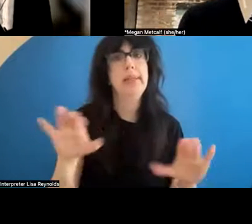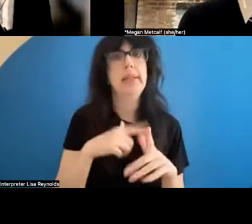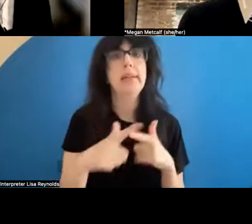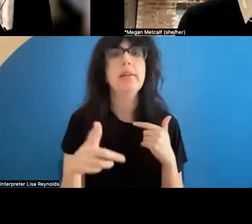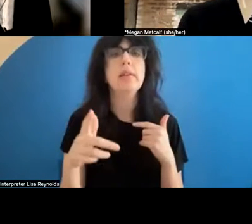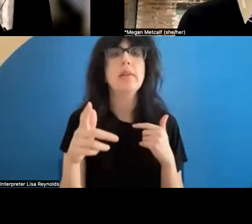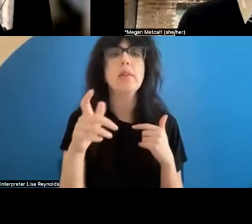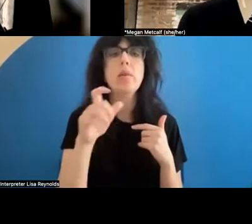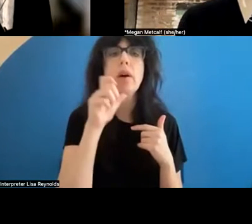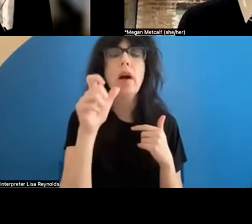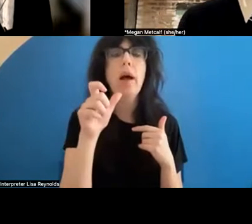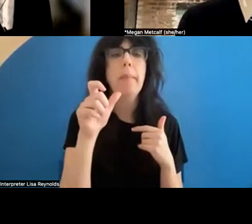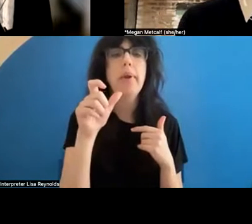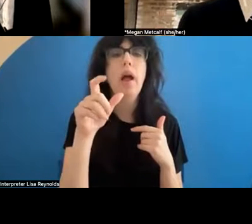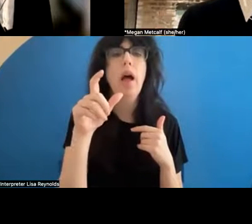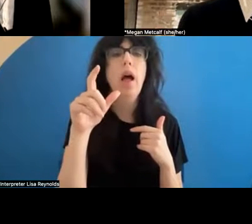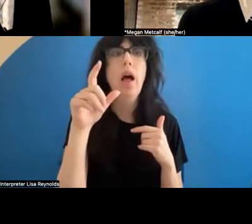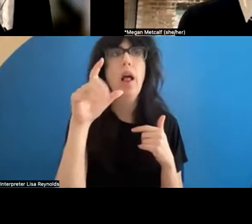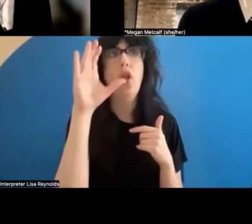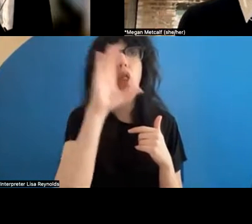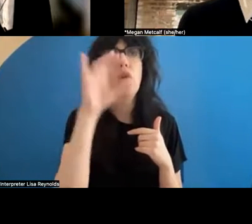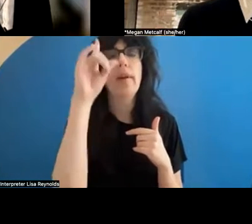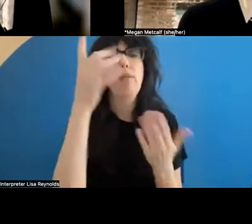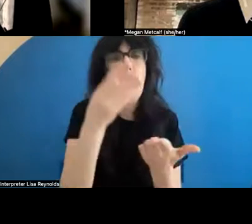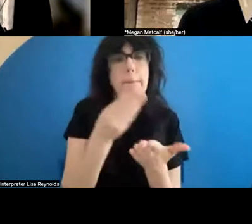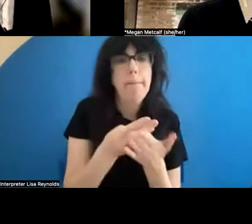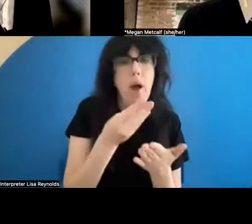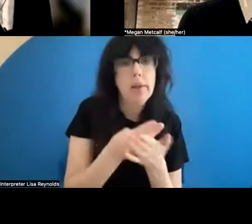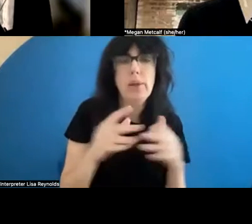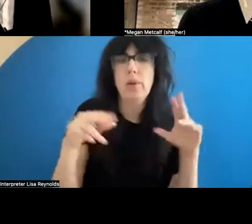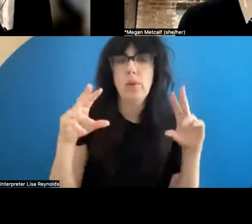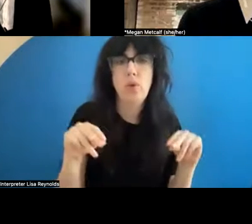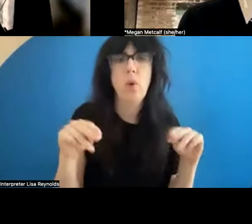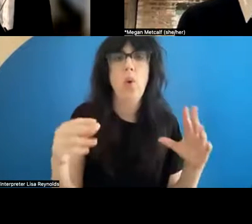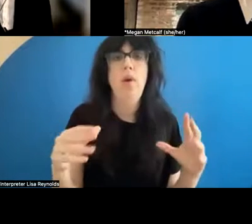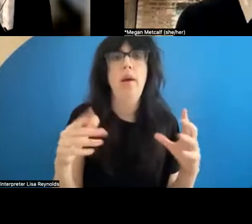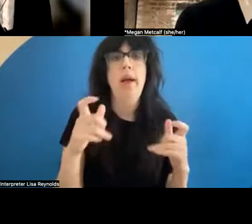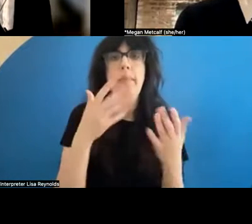monetary gain; I'm looking at the fact that they're actually doing it. So that to me